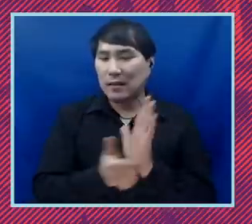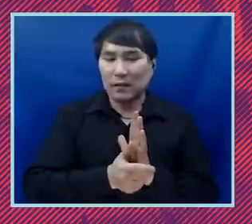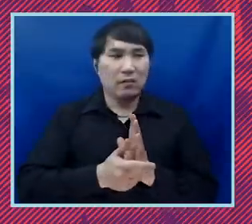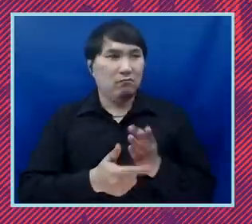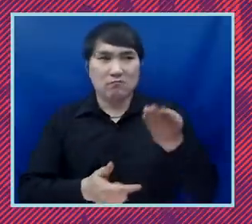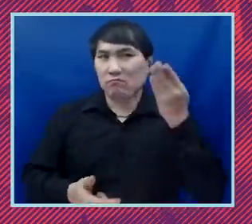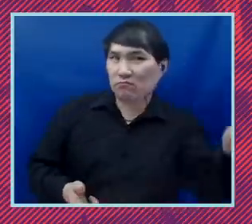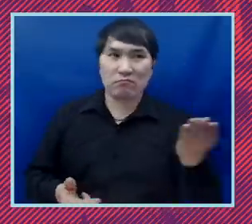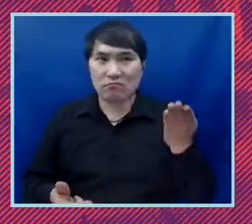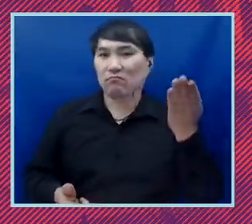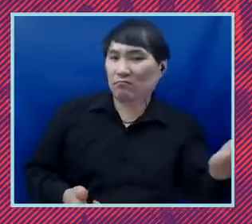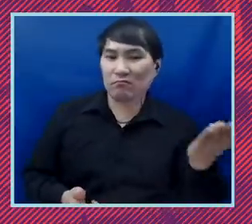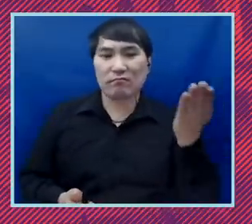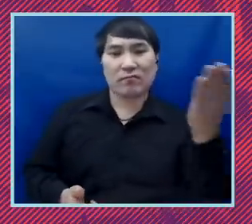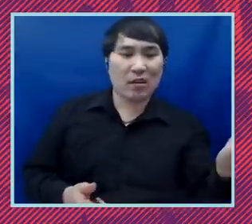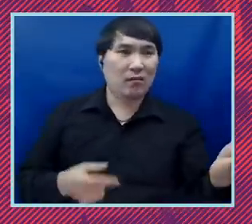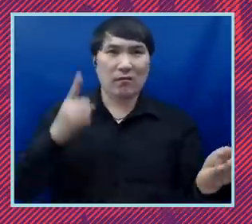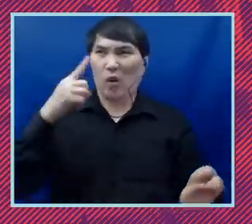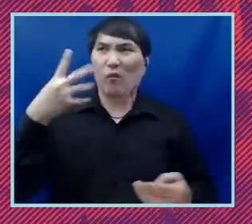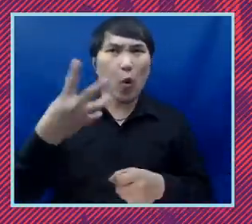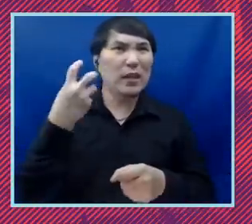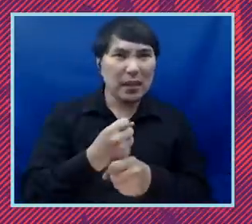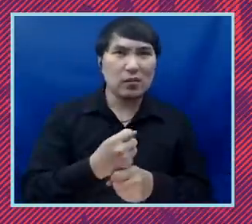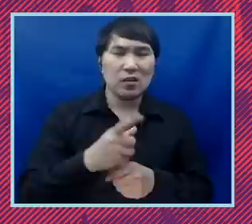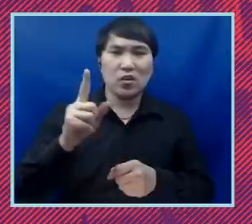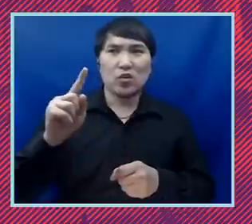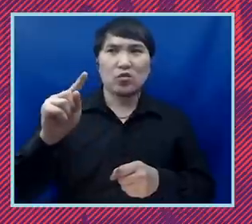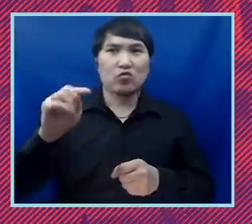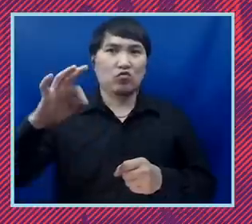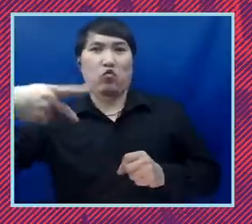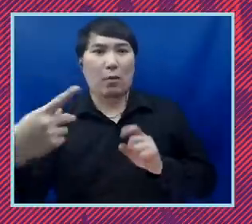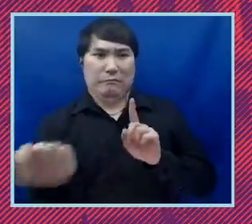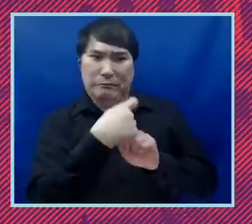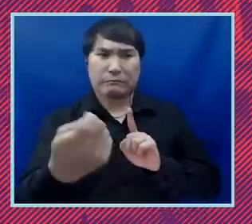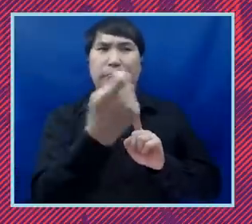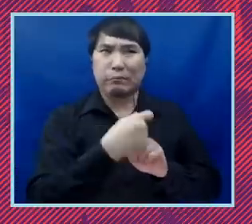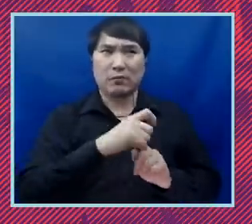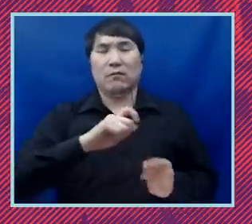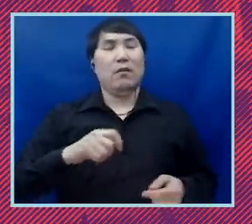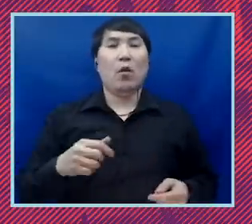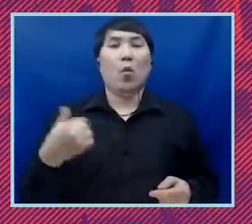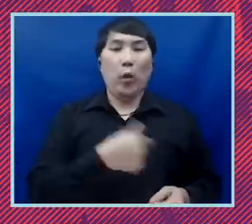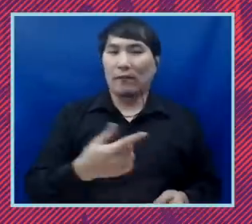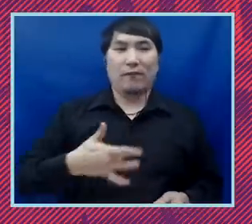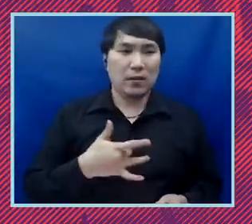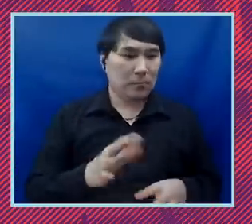civil rights and civil liberties under four years of attack. And so we thought it was important to have our voices heard, to speak up to defend the Constitution.